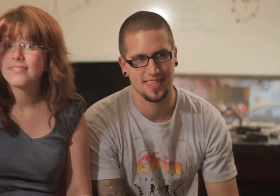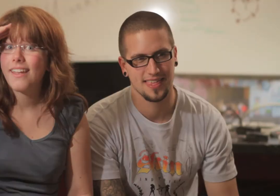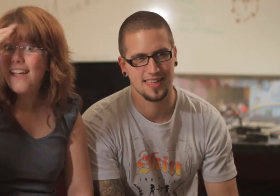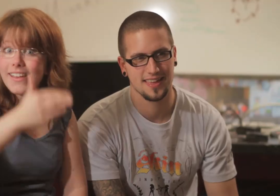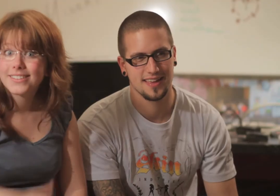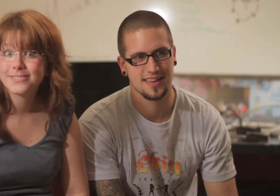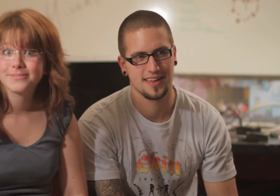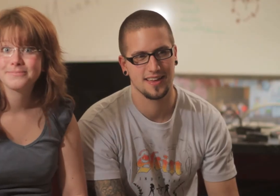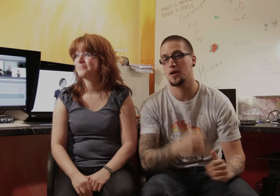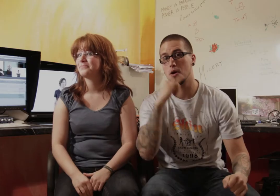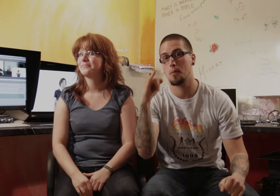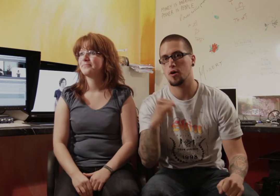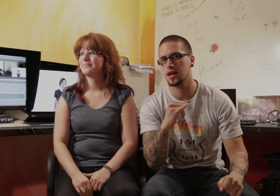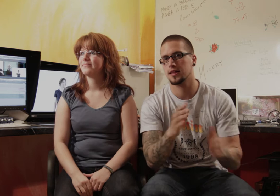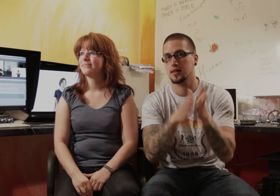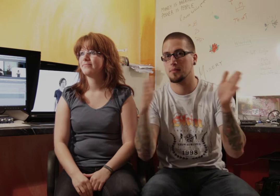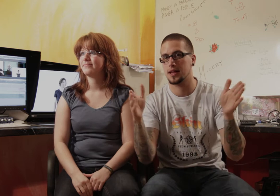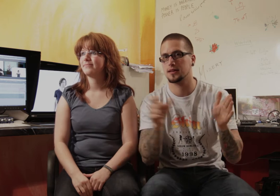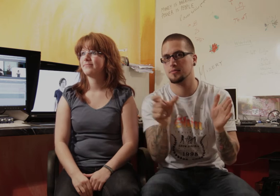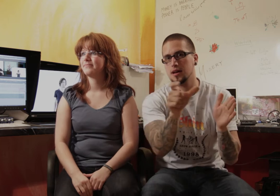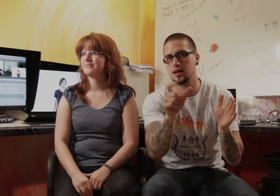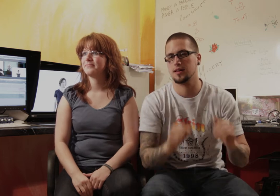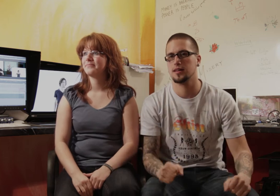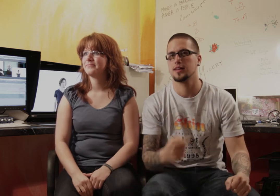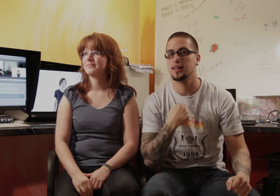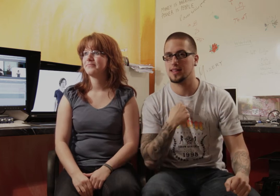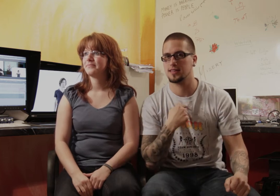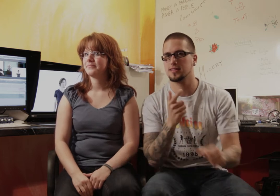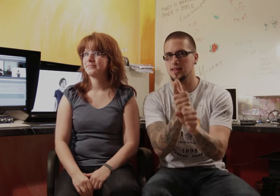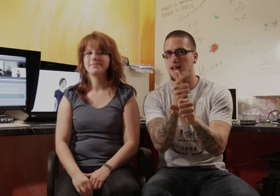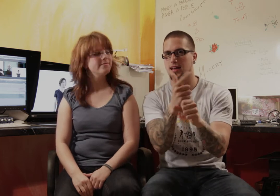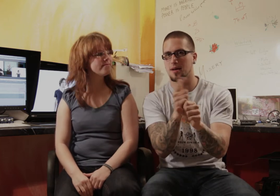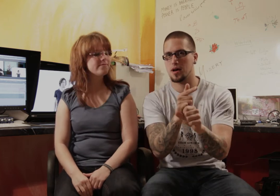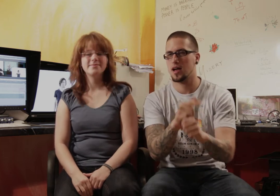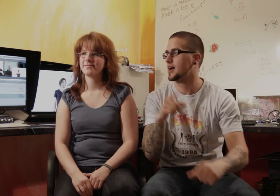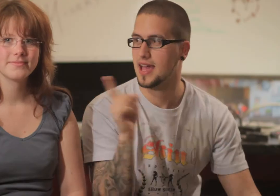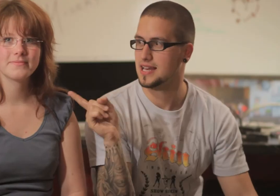Hello! I'm the camera operator for this Breitenbach project